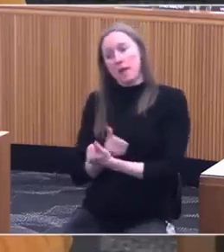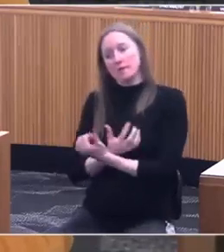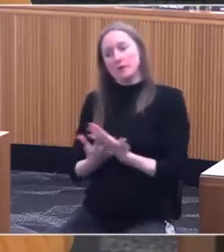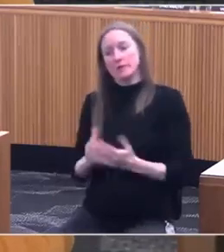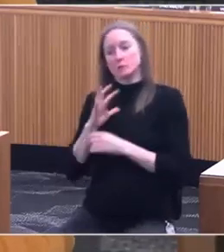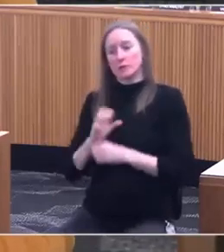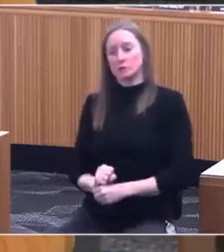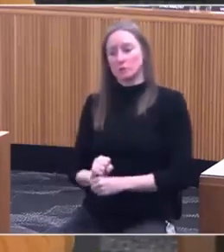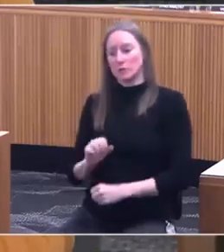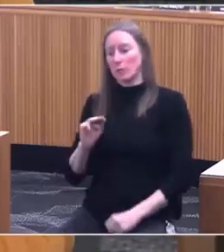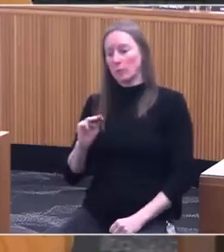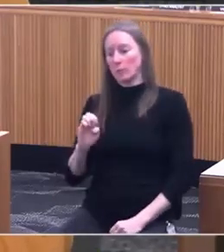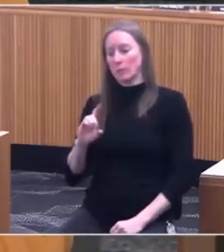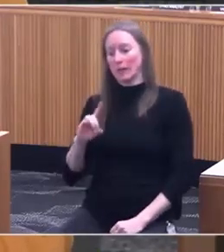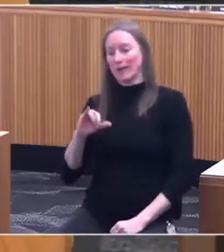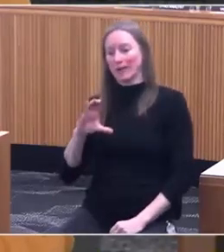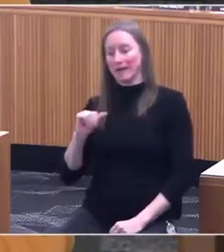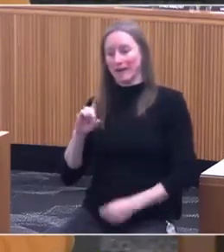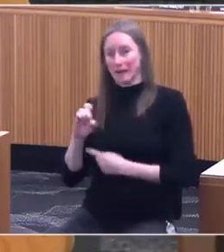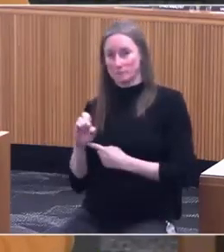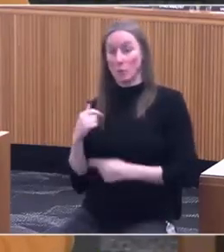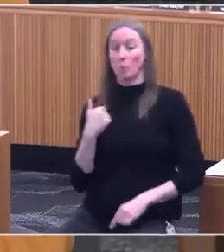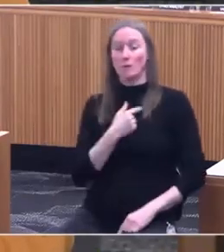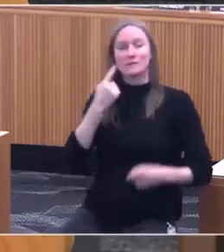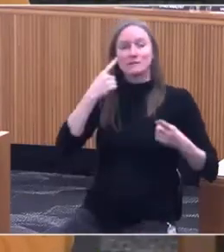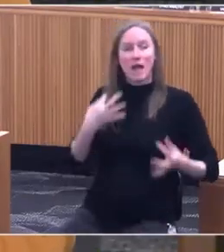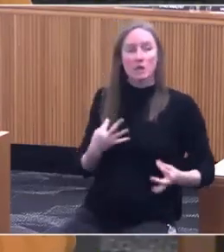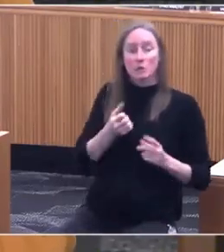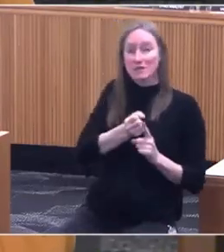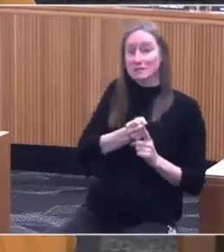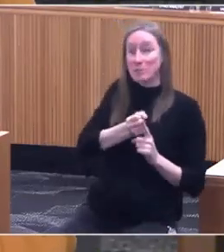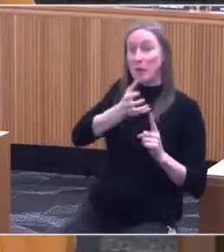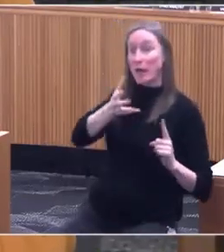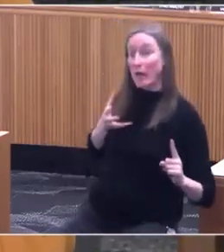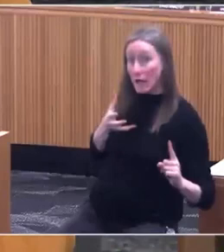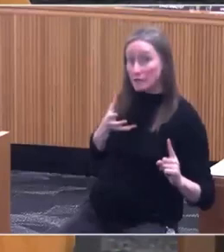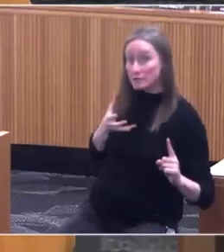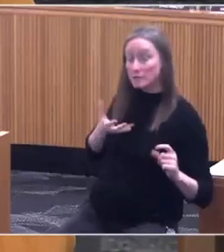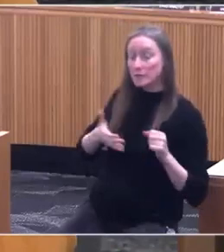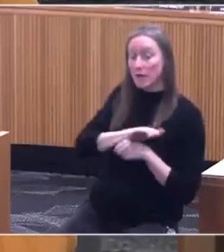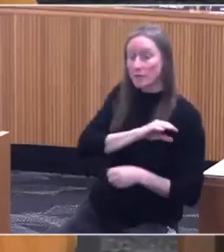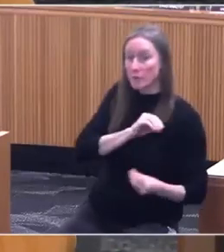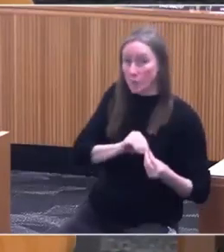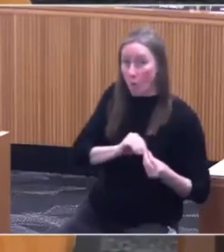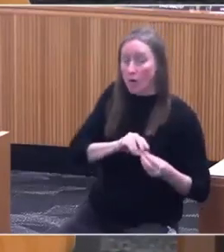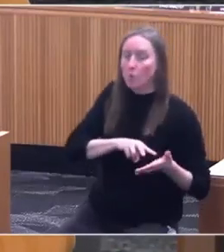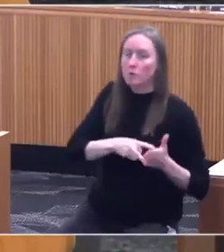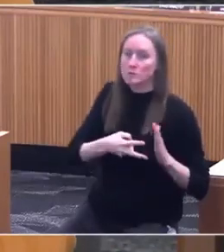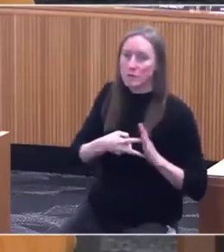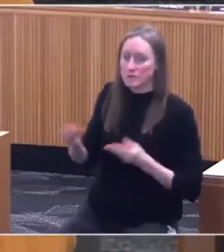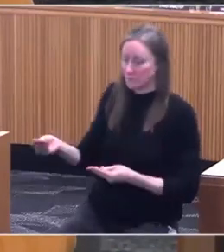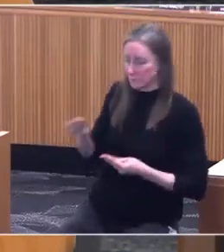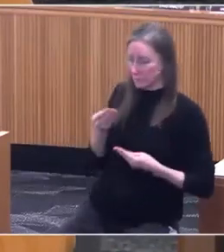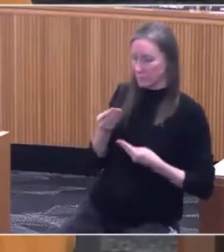We chose to expand, and therefore, have a prioritized list. We are the only state that use QALY